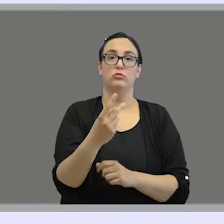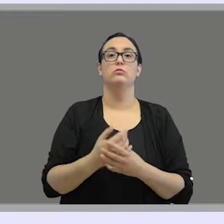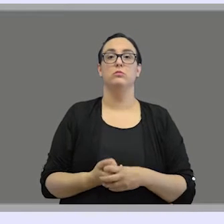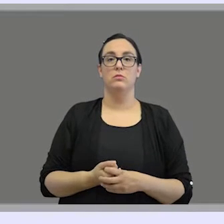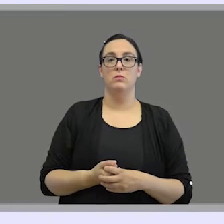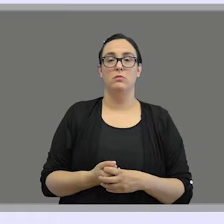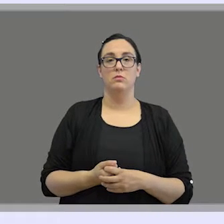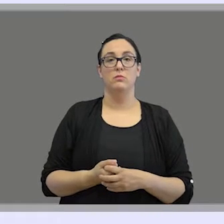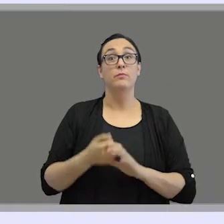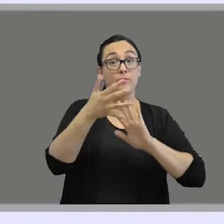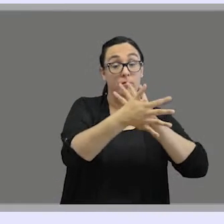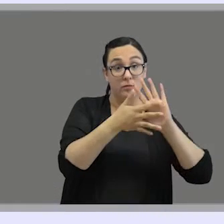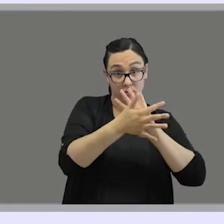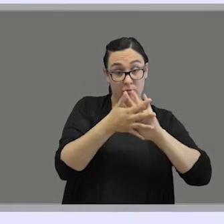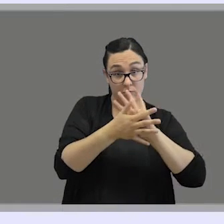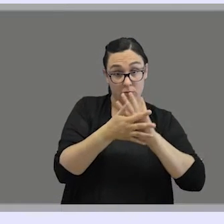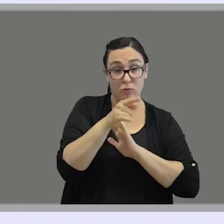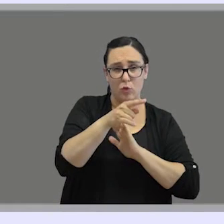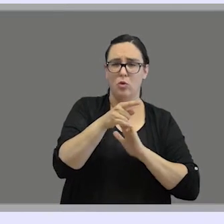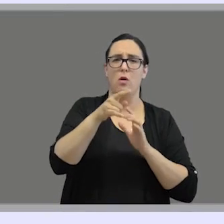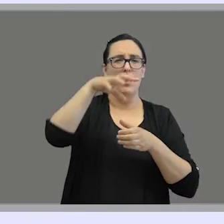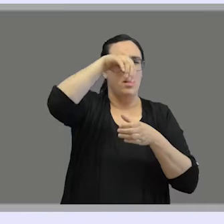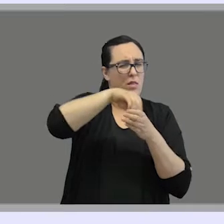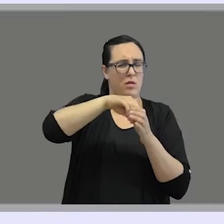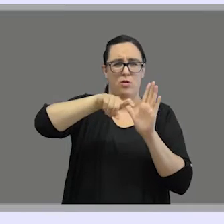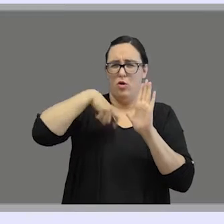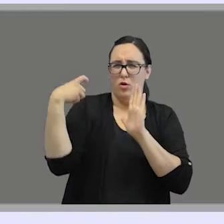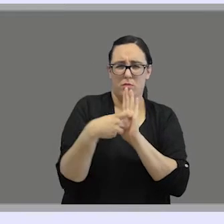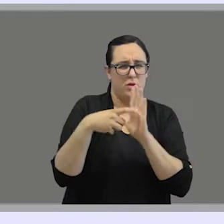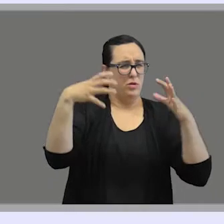Sign languages are fully-fledged natural languages